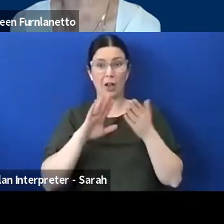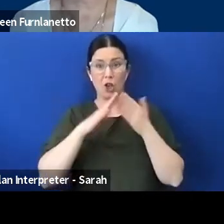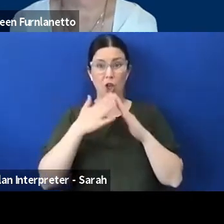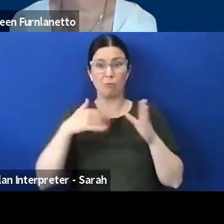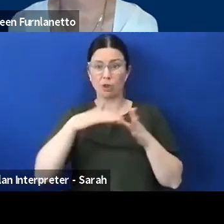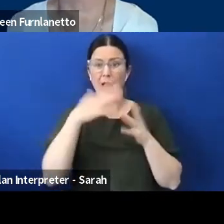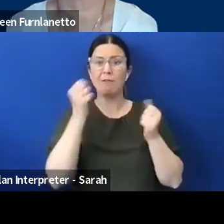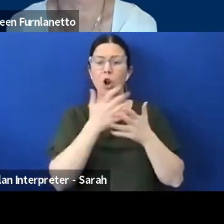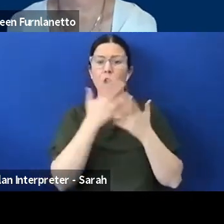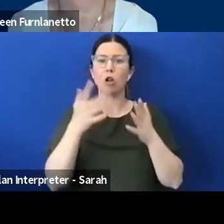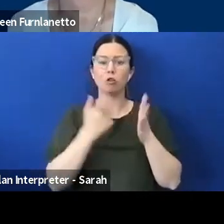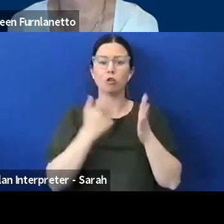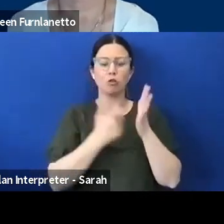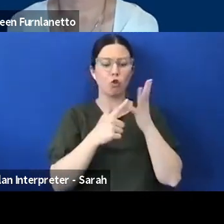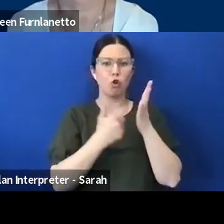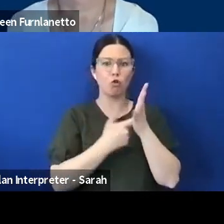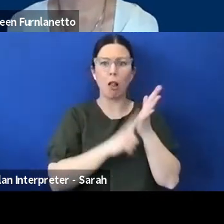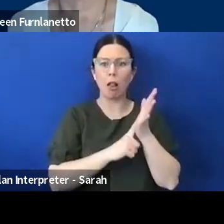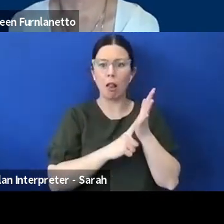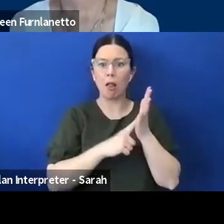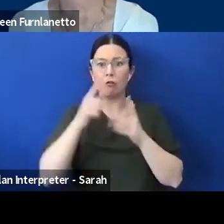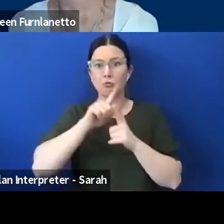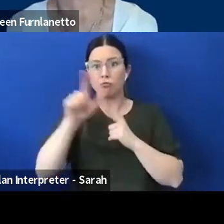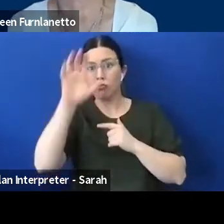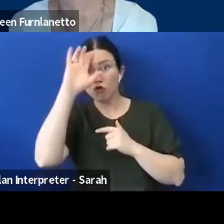and the way they communicate is completely different to the way people in melbourne